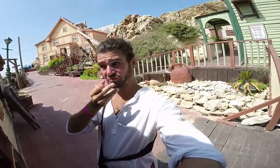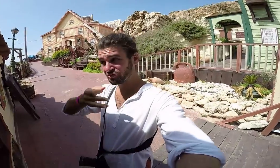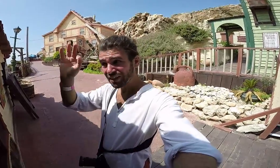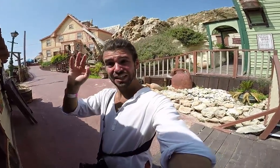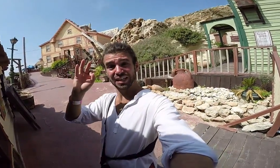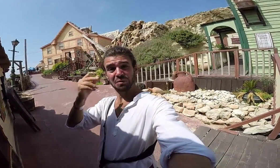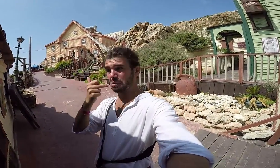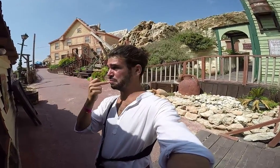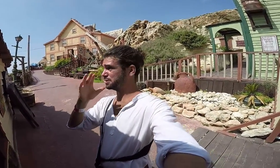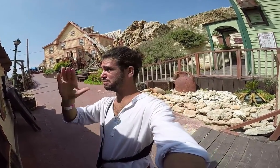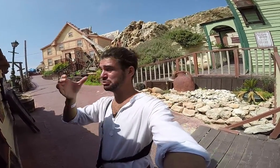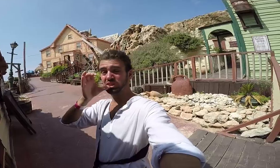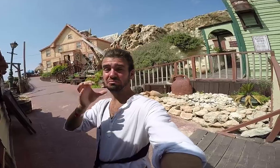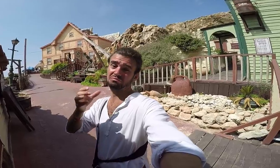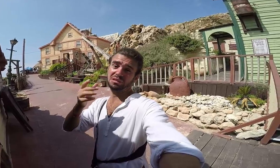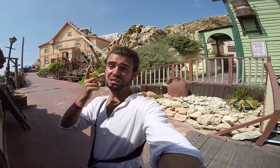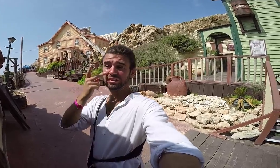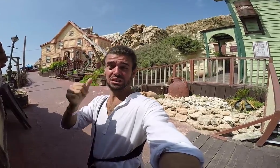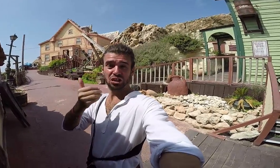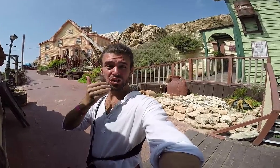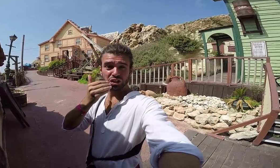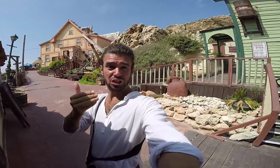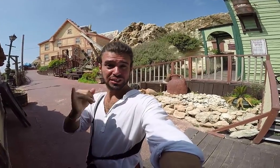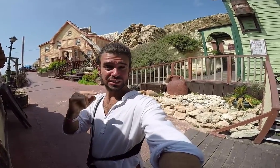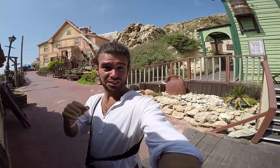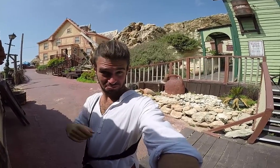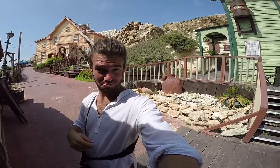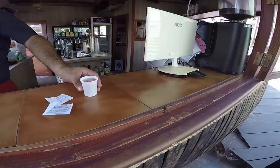Oh it's free drink from Popeye? That's cool! Let's see how good it is.